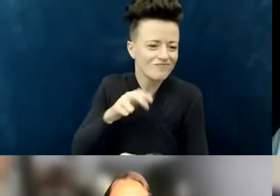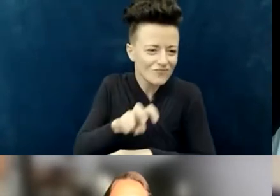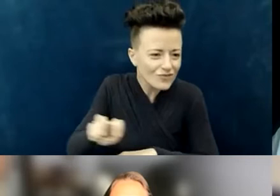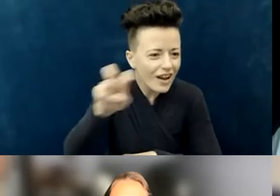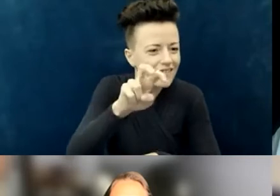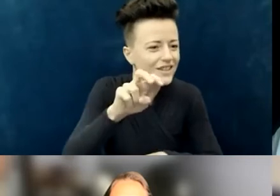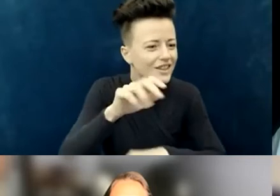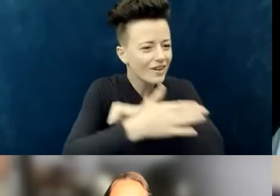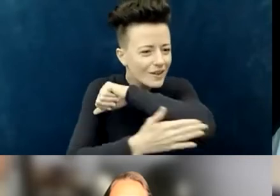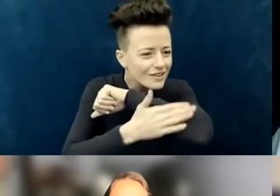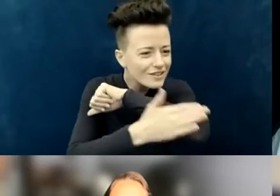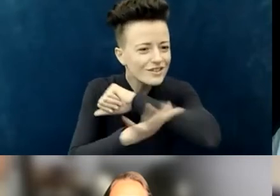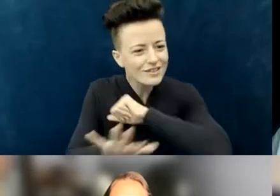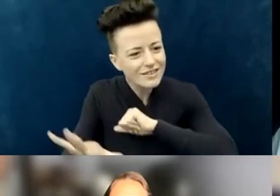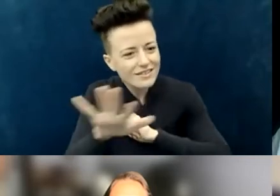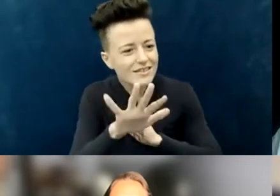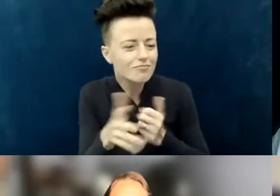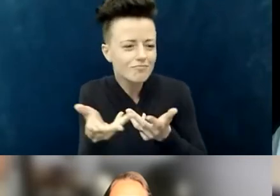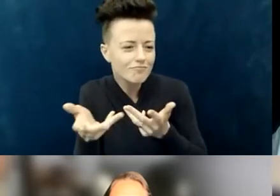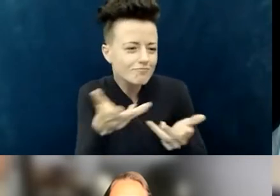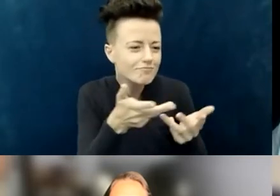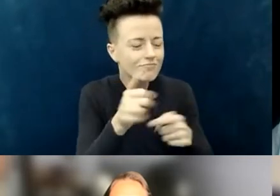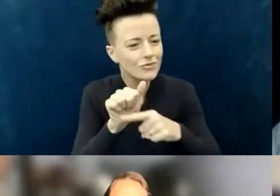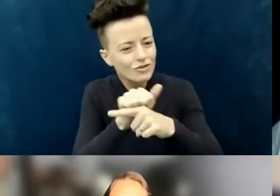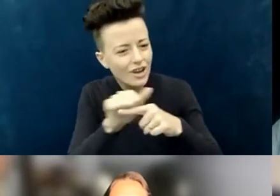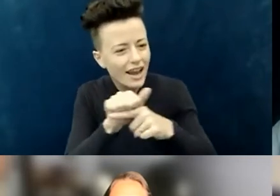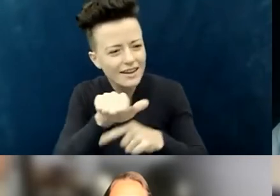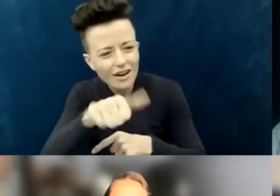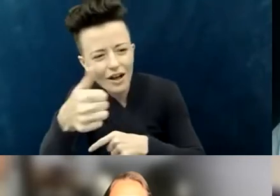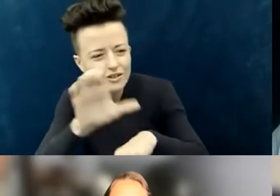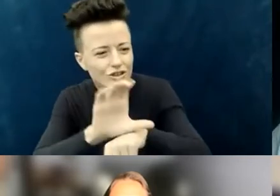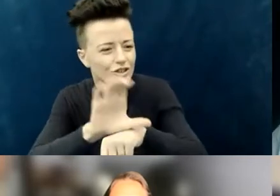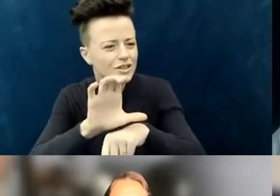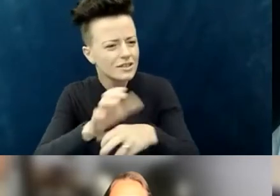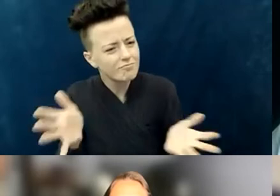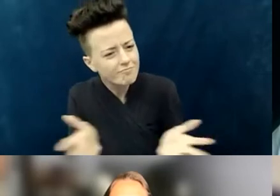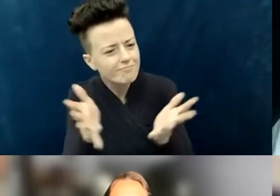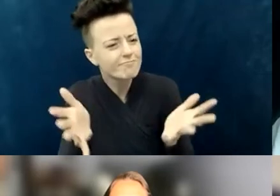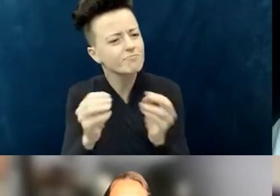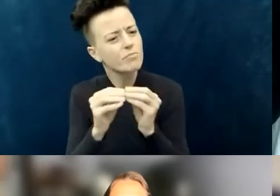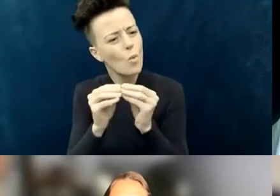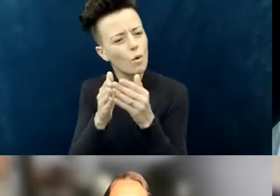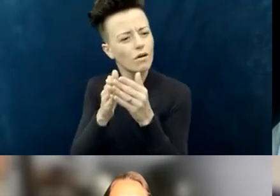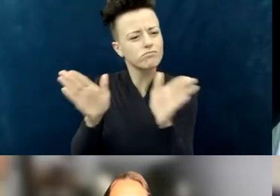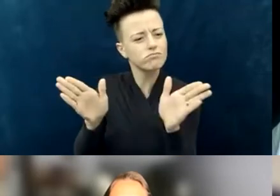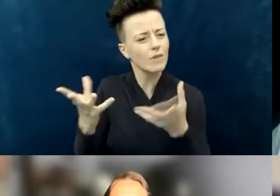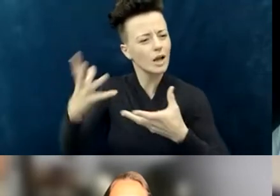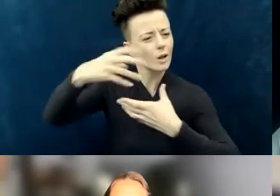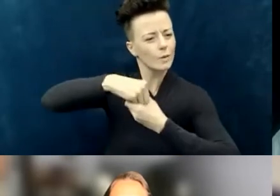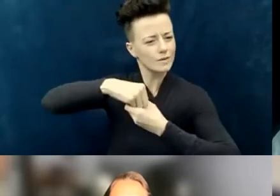and offer trainings to churches to be more inclusive. A lot of the conversations that are happening